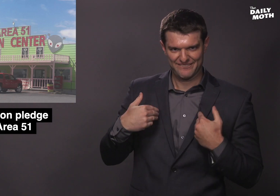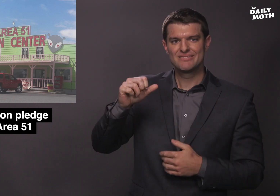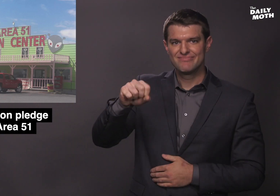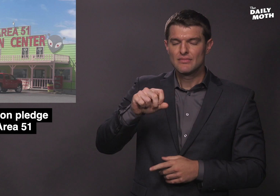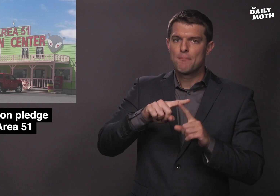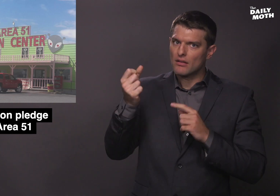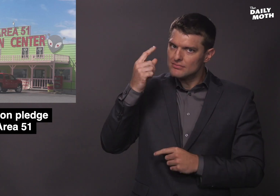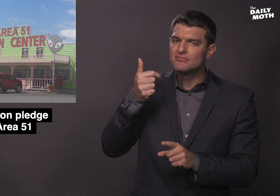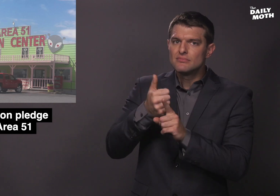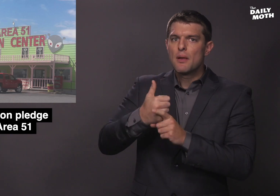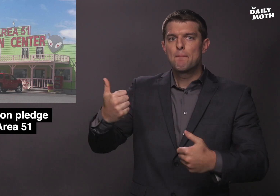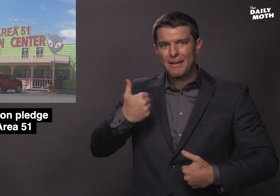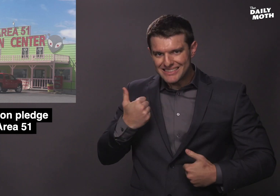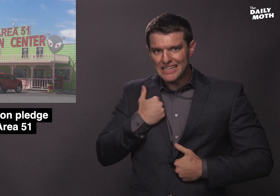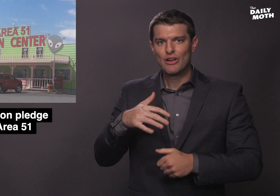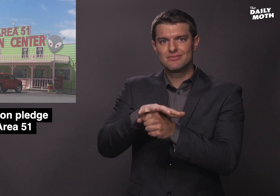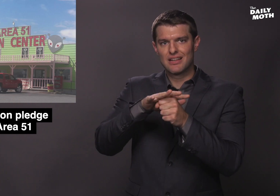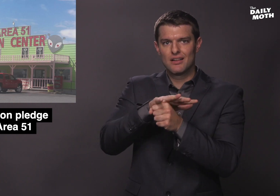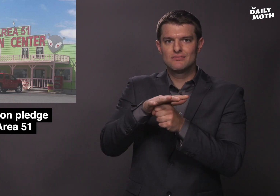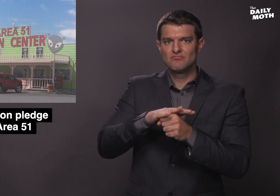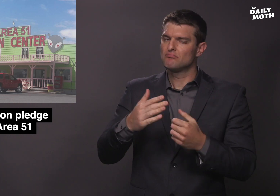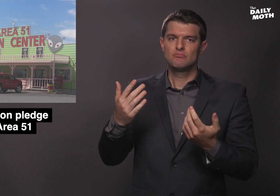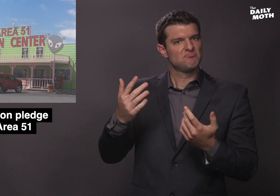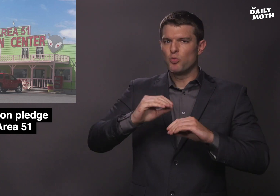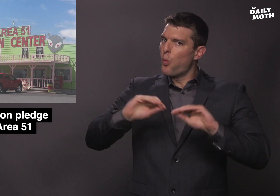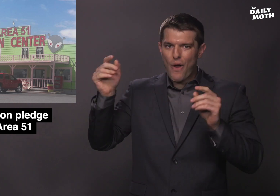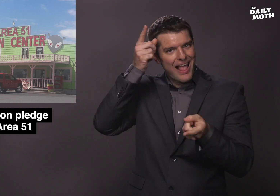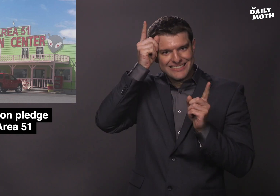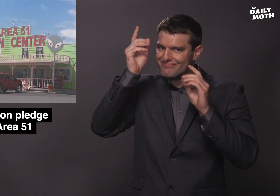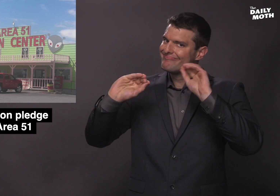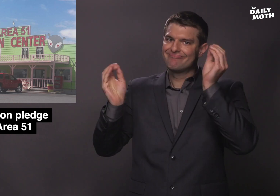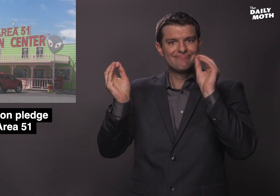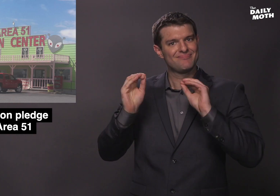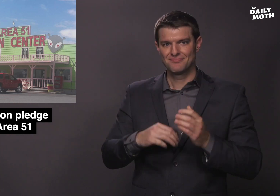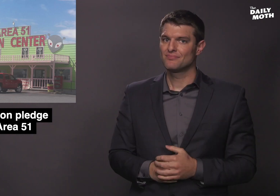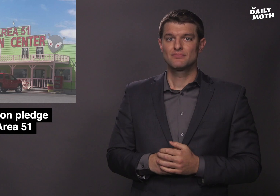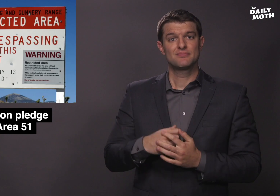and that it is a military site, but there are no aliens there.